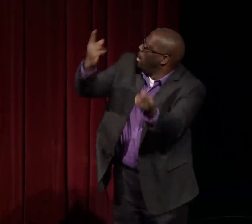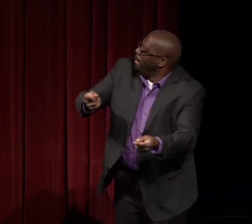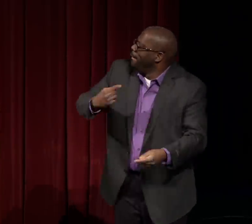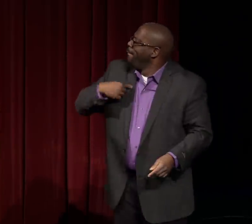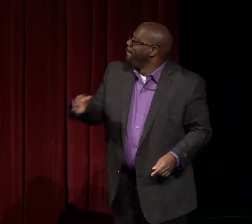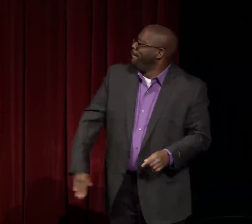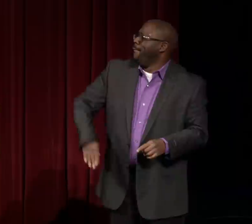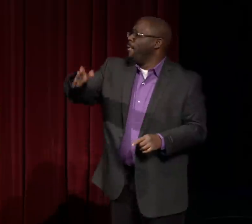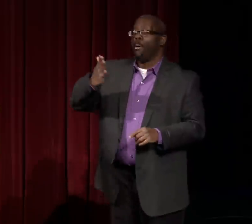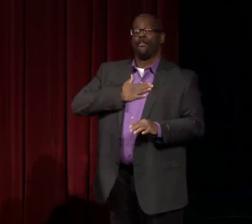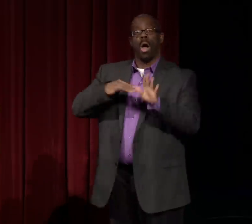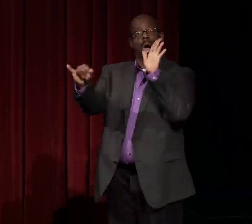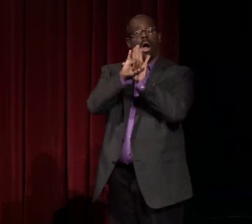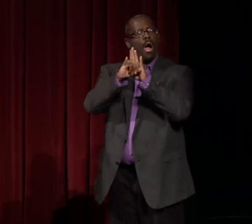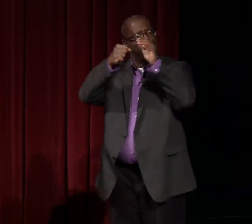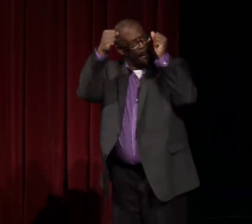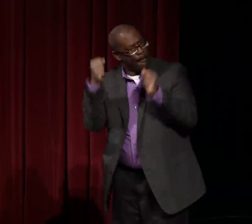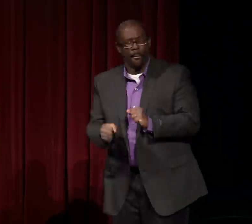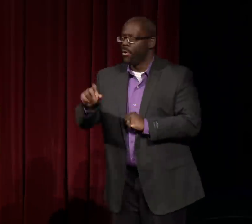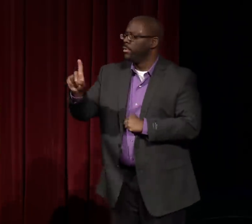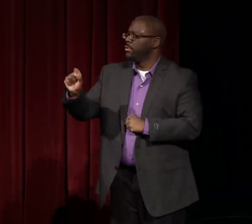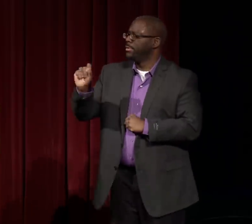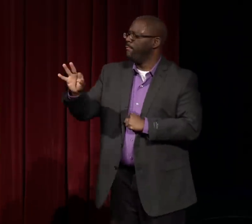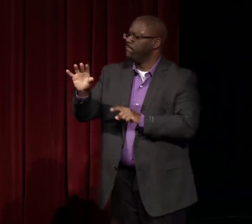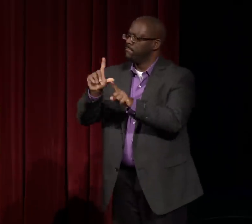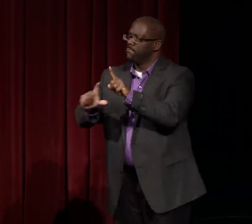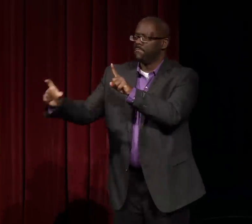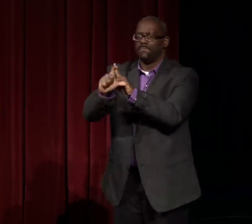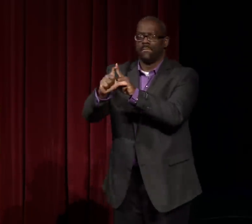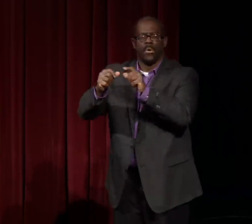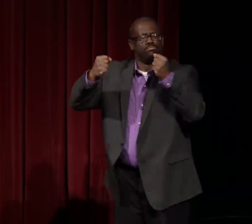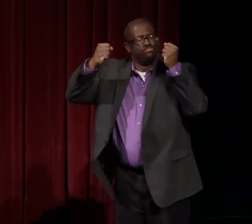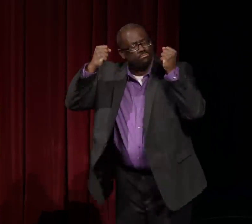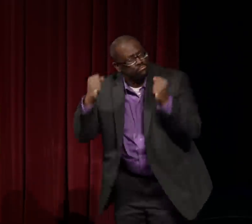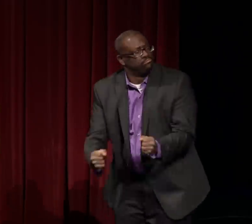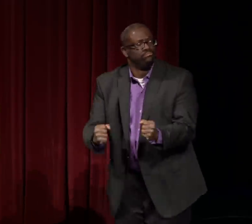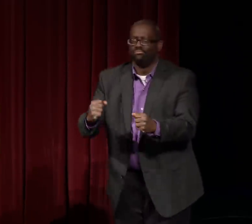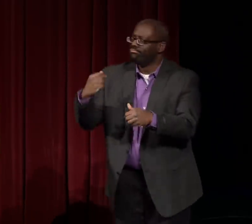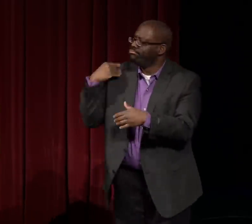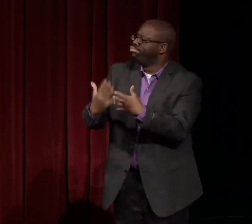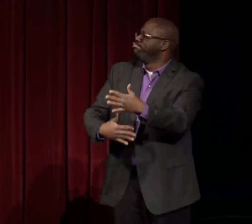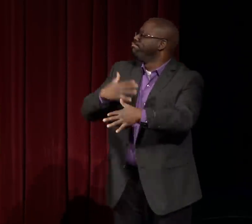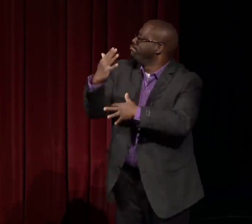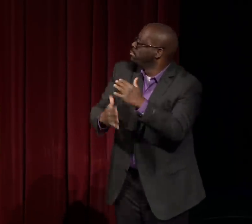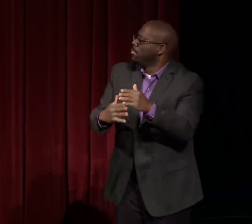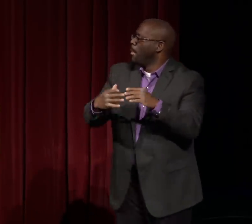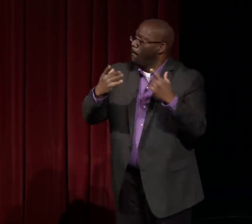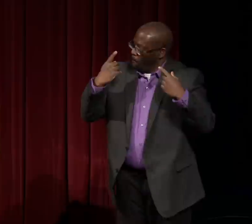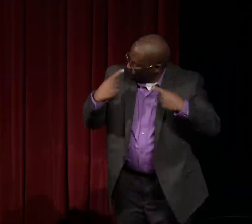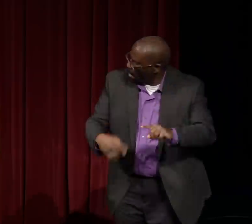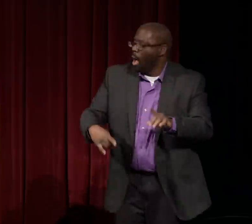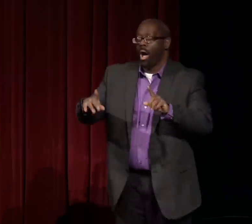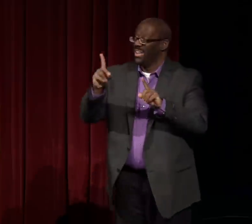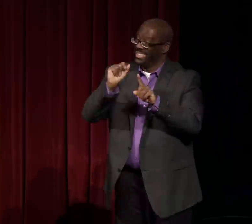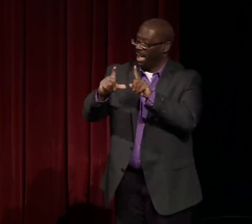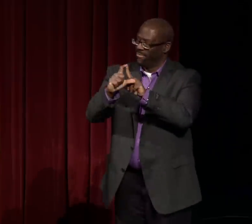She learned about herself. She realized that she had grown up with a very strong association and deaf identity.